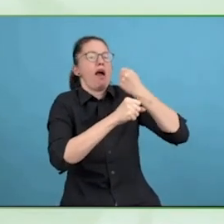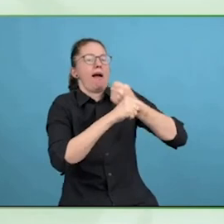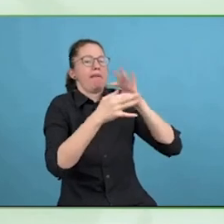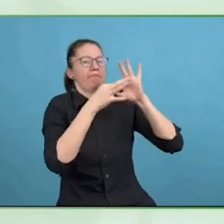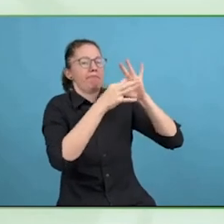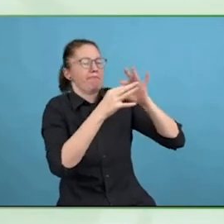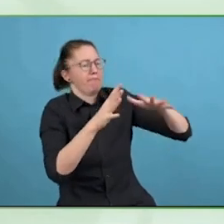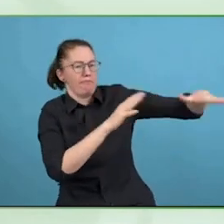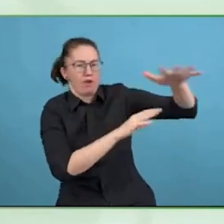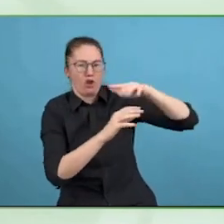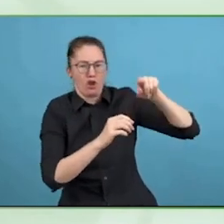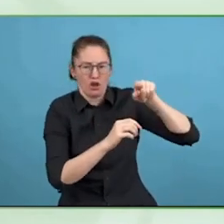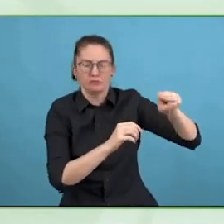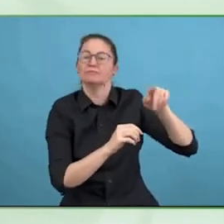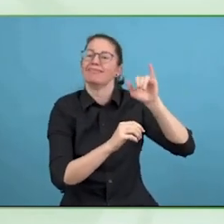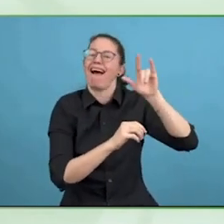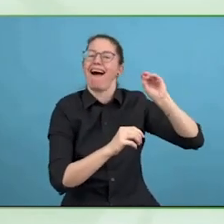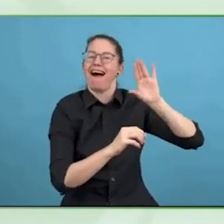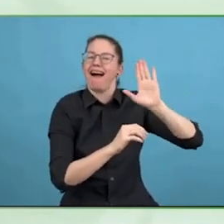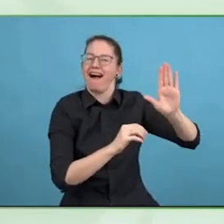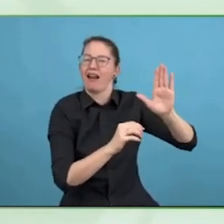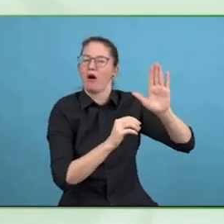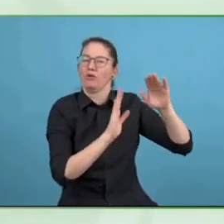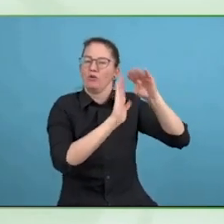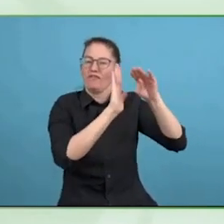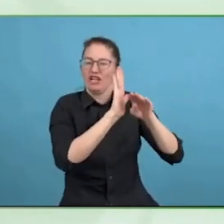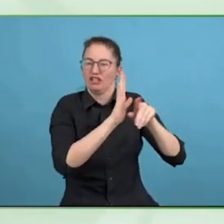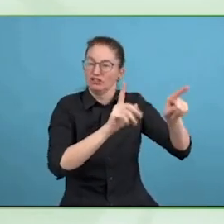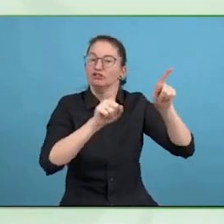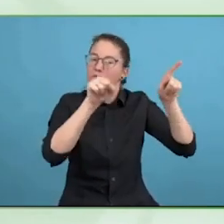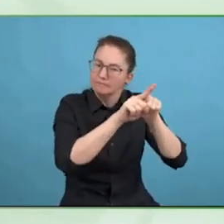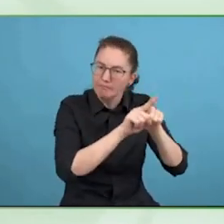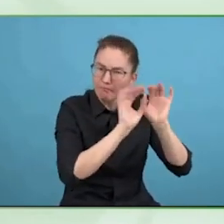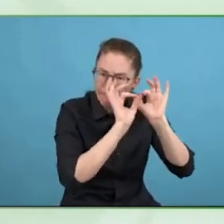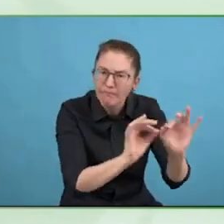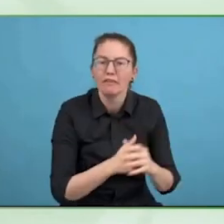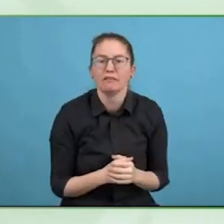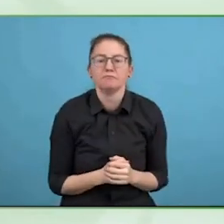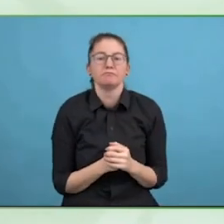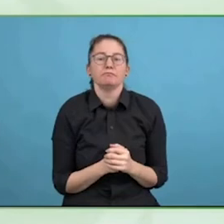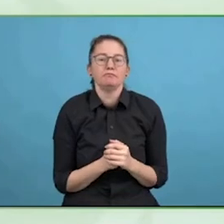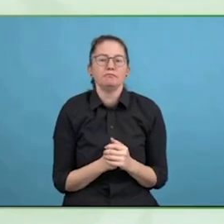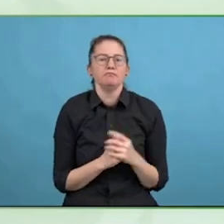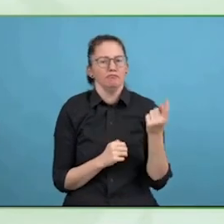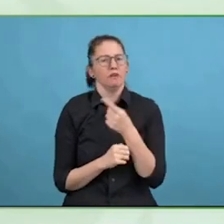leader for technology, procurement, customer care and of course HR.